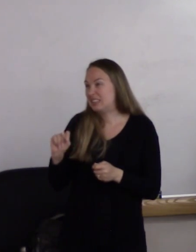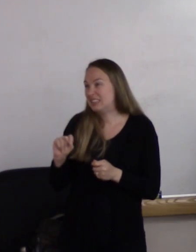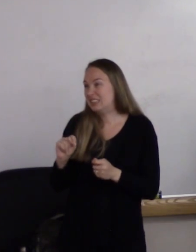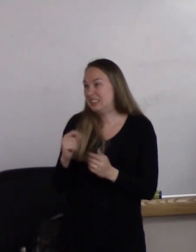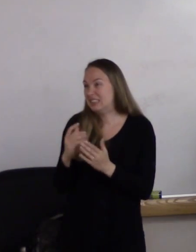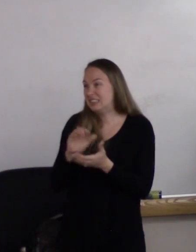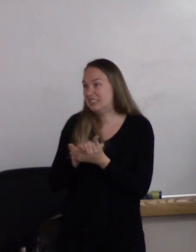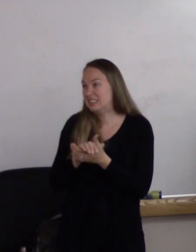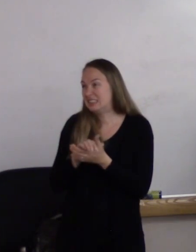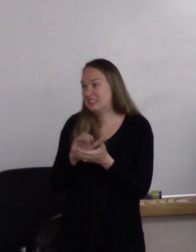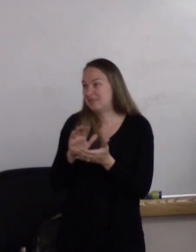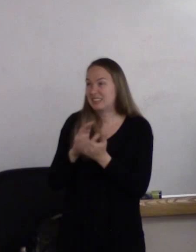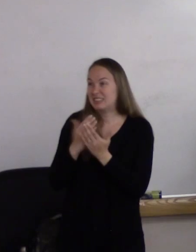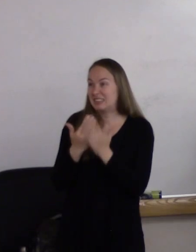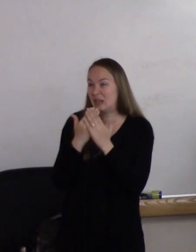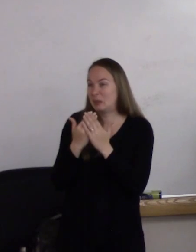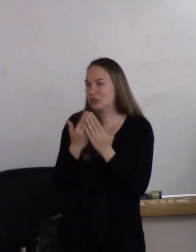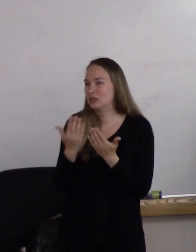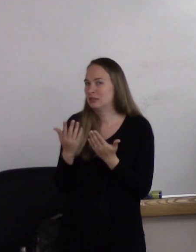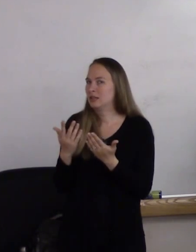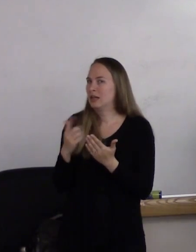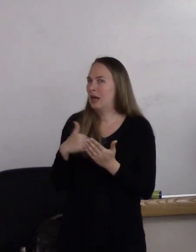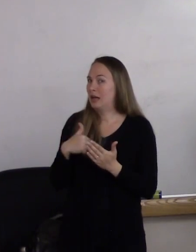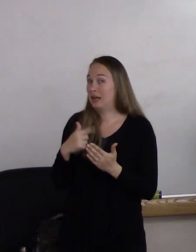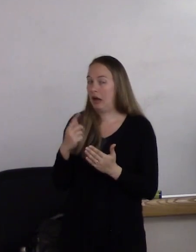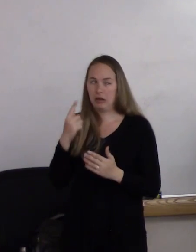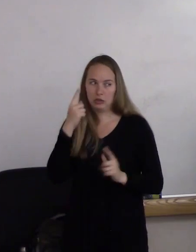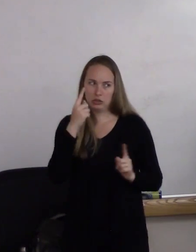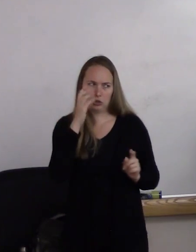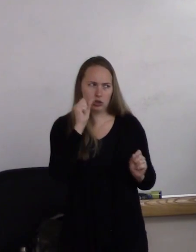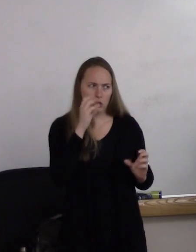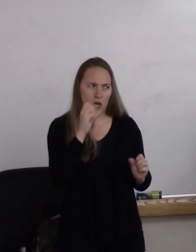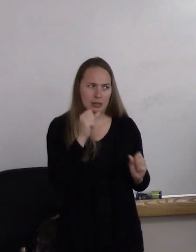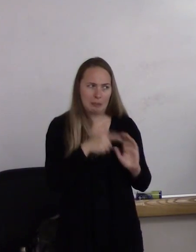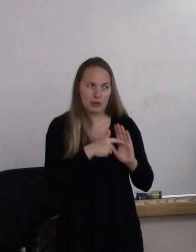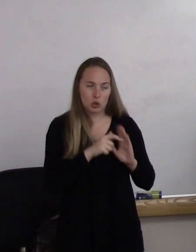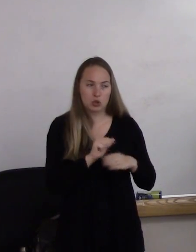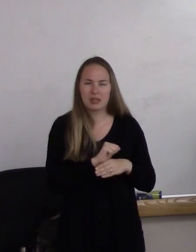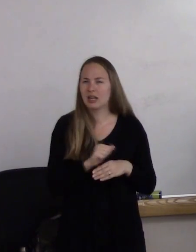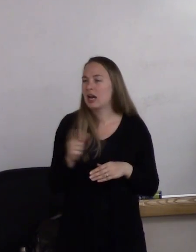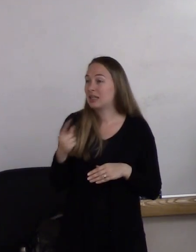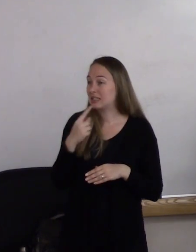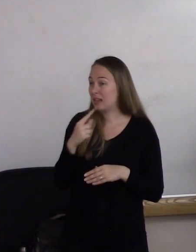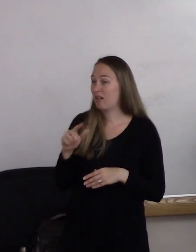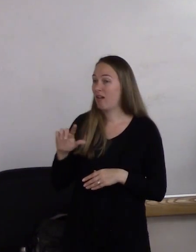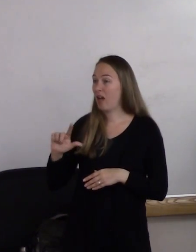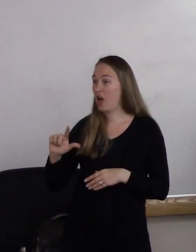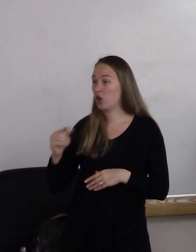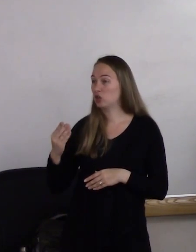It was a mandatory training. I said, "There's a G in there too, what with that GB." And she said, "I'm not sure.